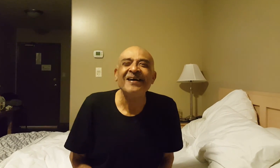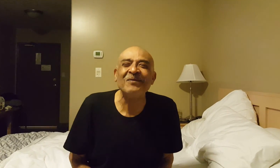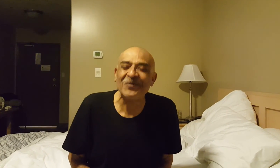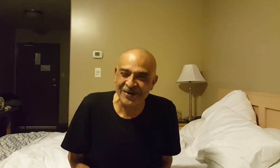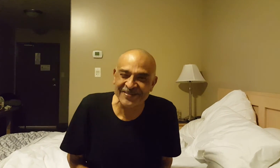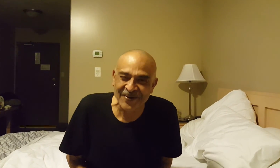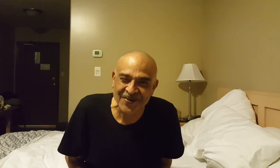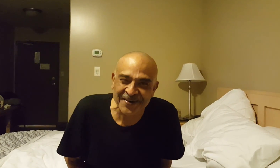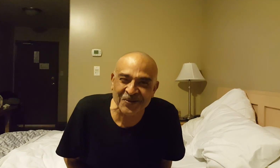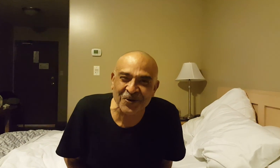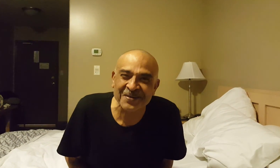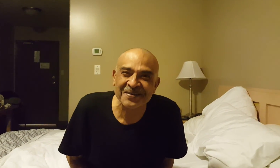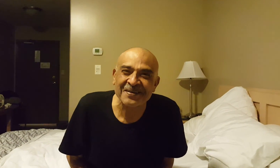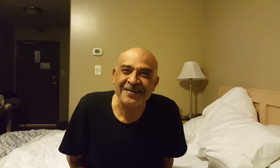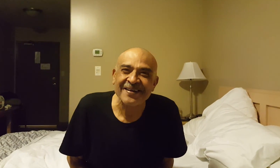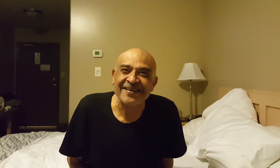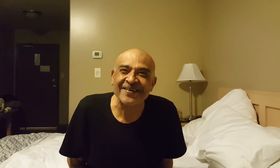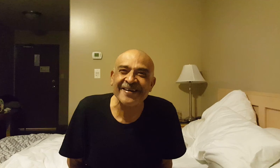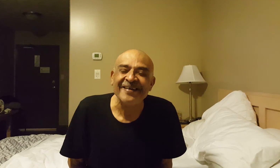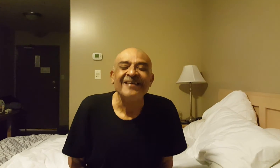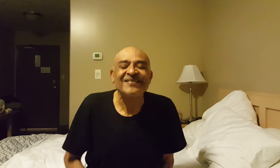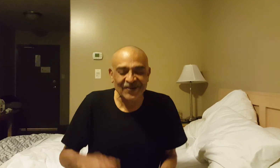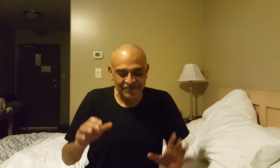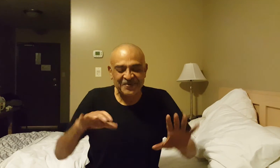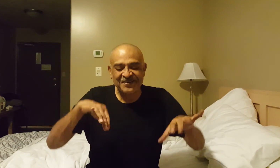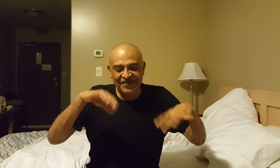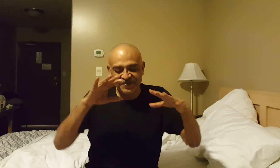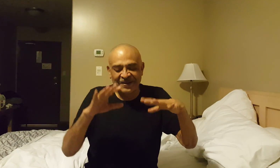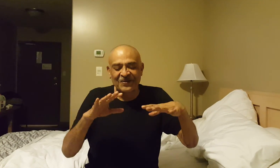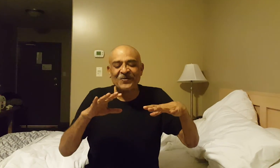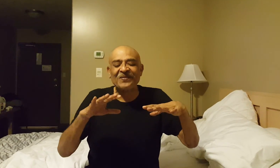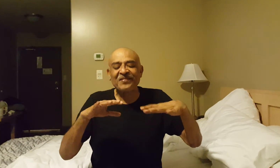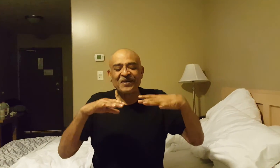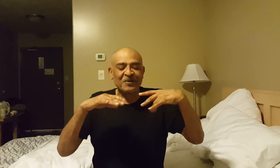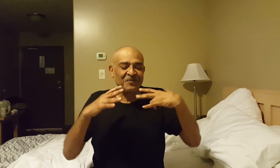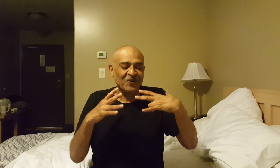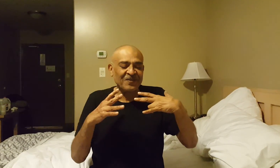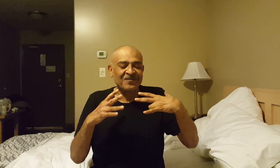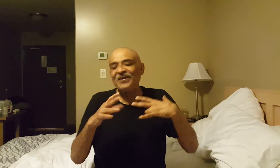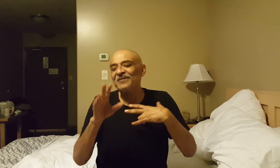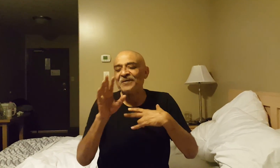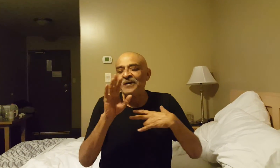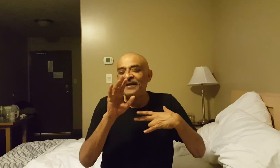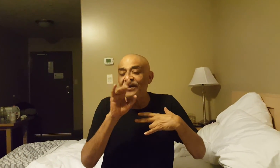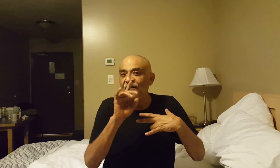about what is going on in the world. Okay? So just to conclude on that thing about between the screens: if